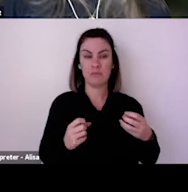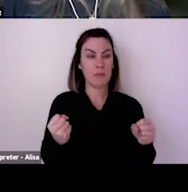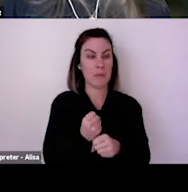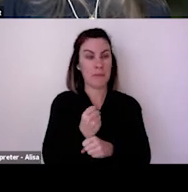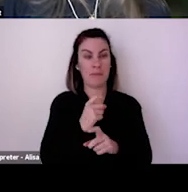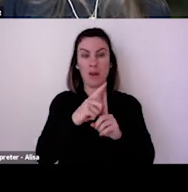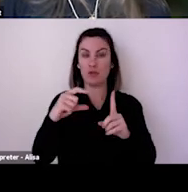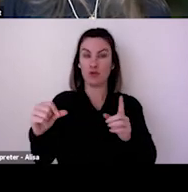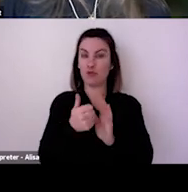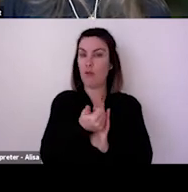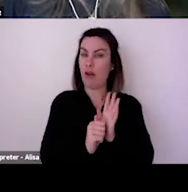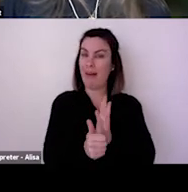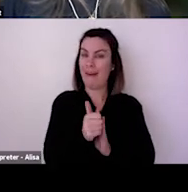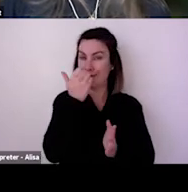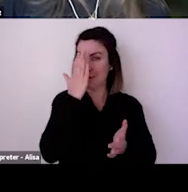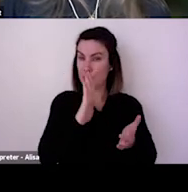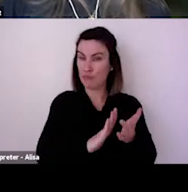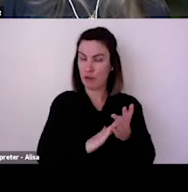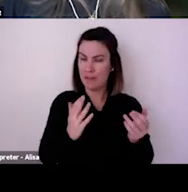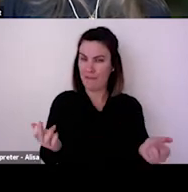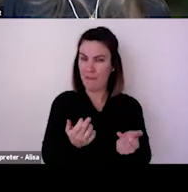date I have to admit.